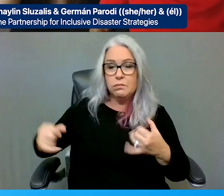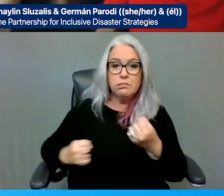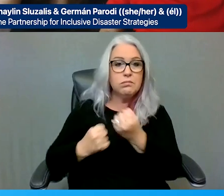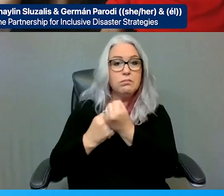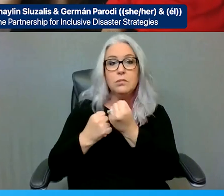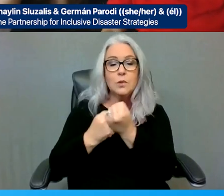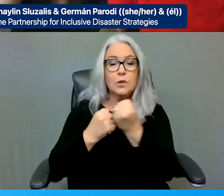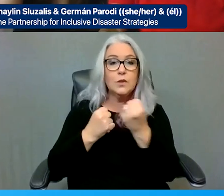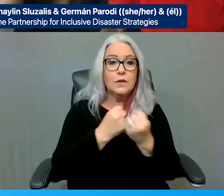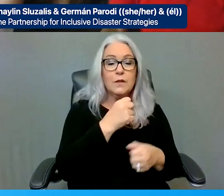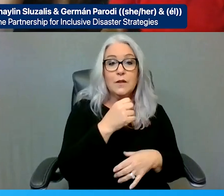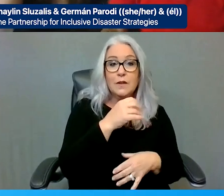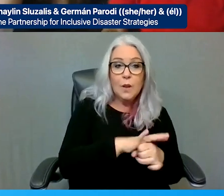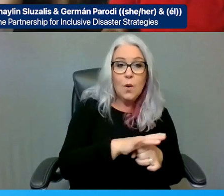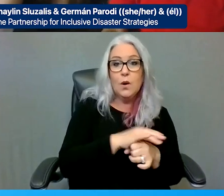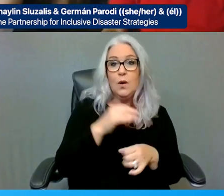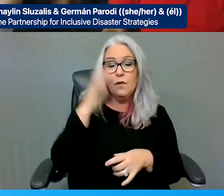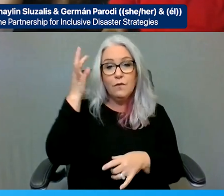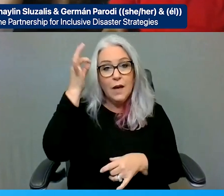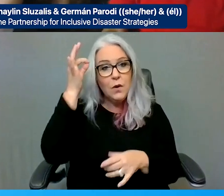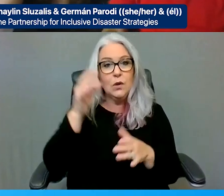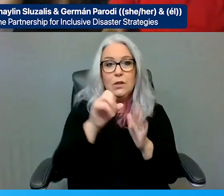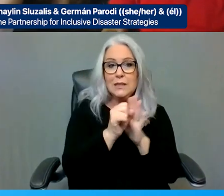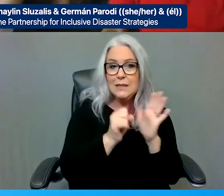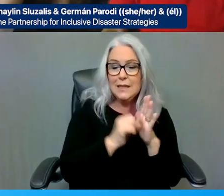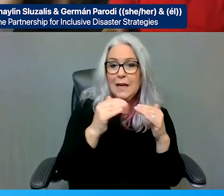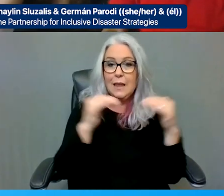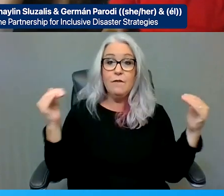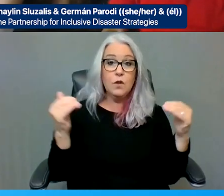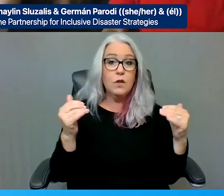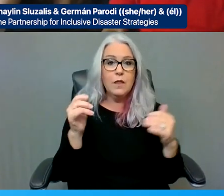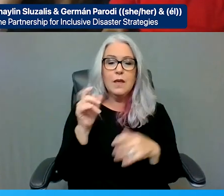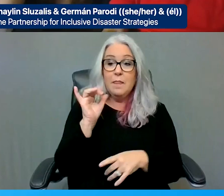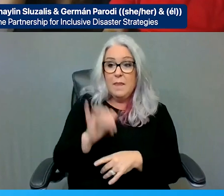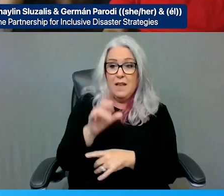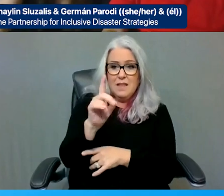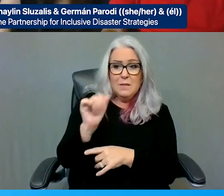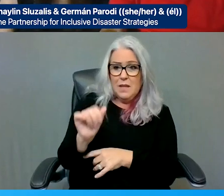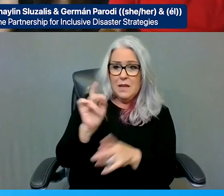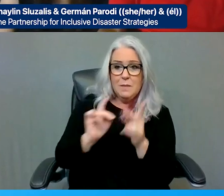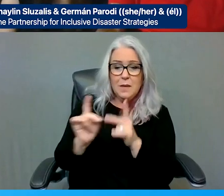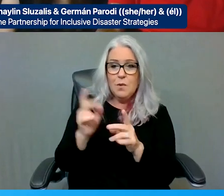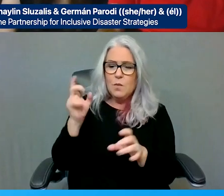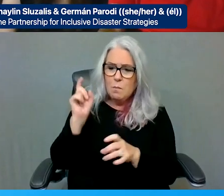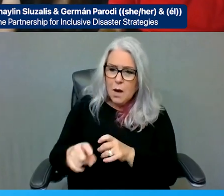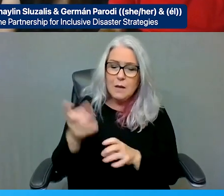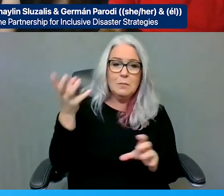policymakers that first and foremost, people with disability need to be at every table that matters and playing